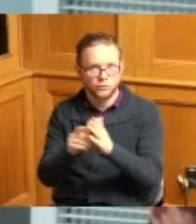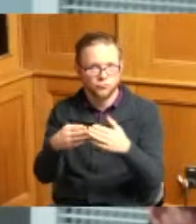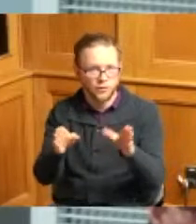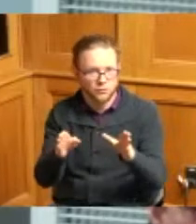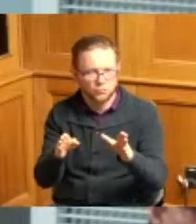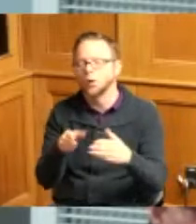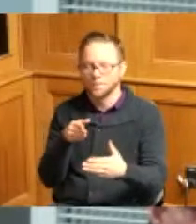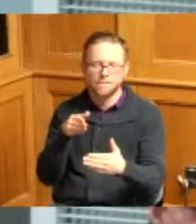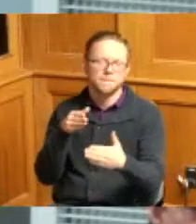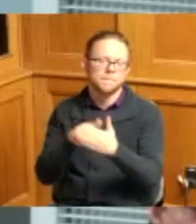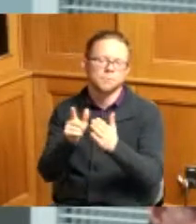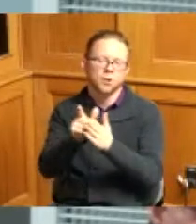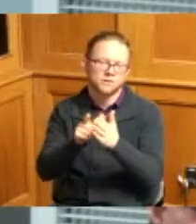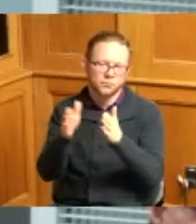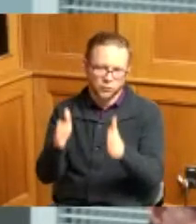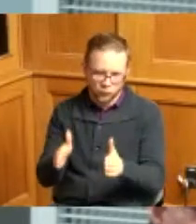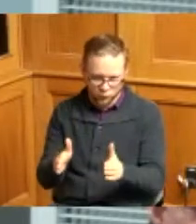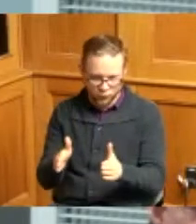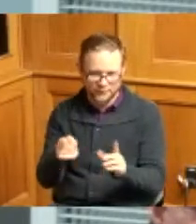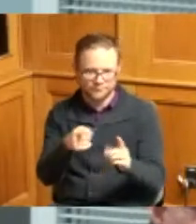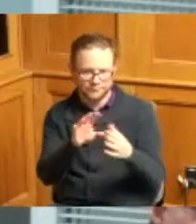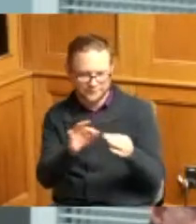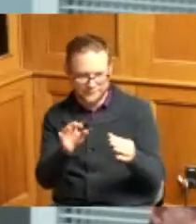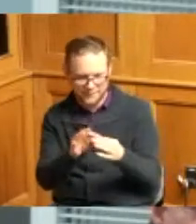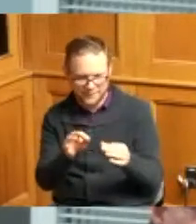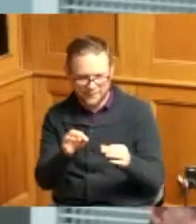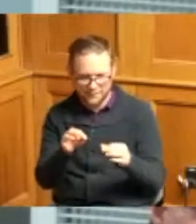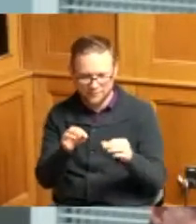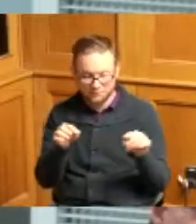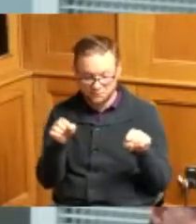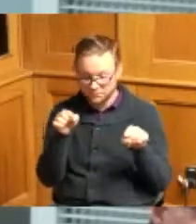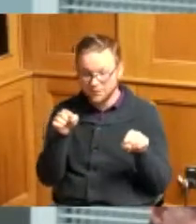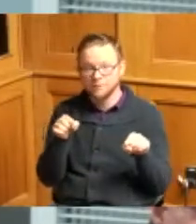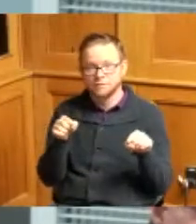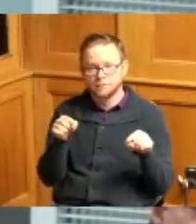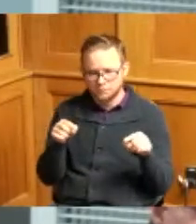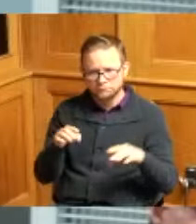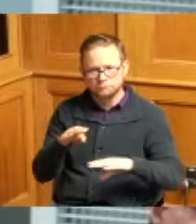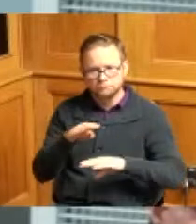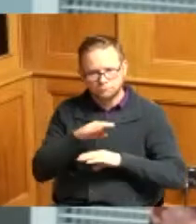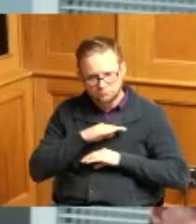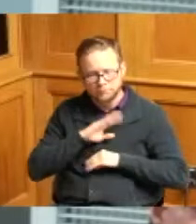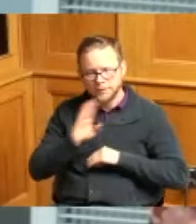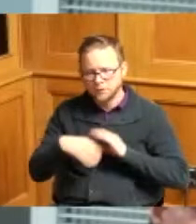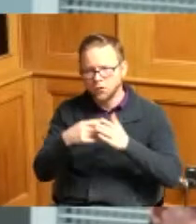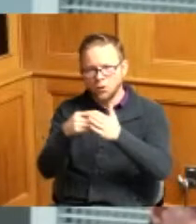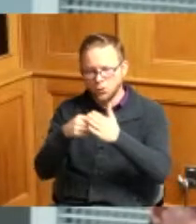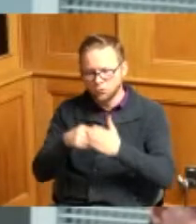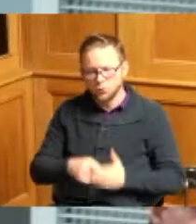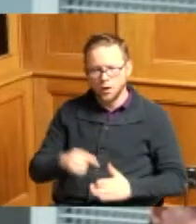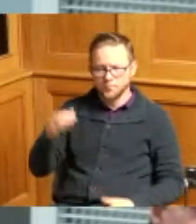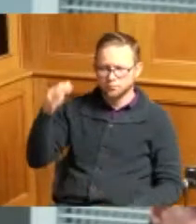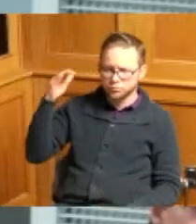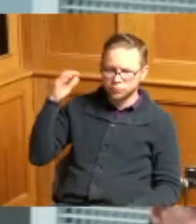prosecuting attorney said this did meet the laws and requirements of 1924 for an ex